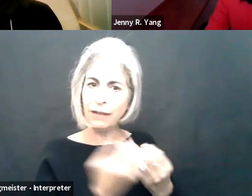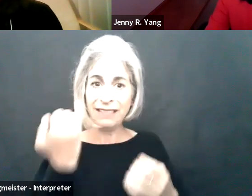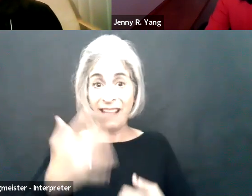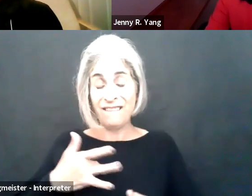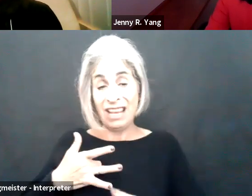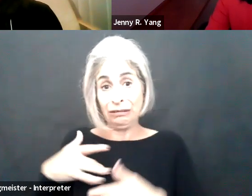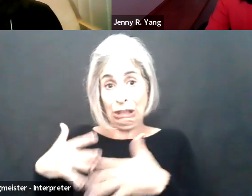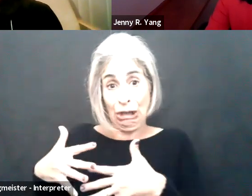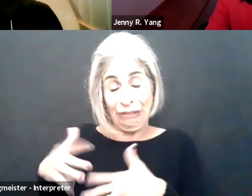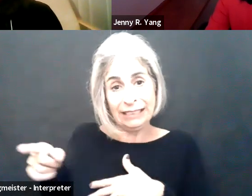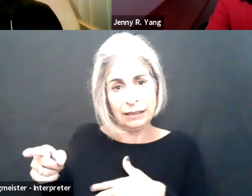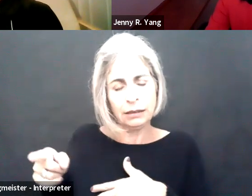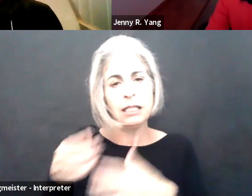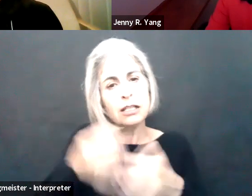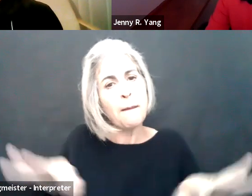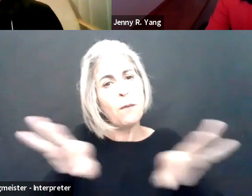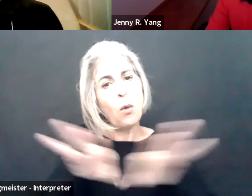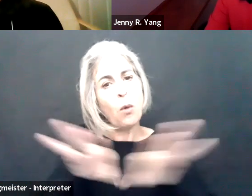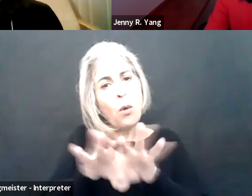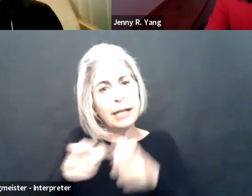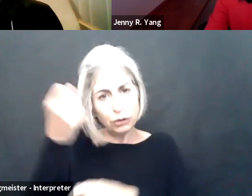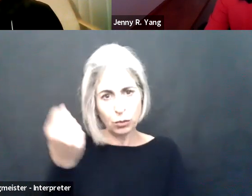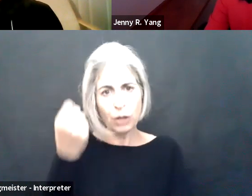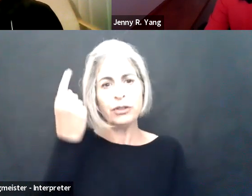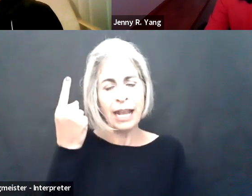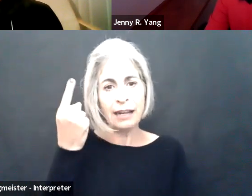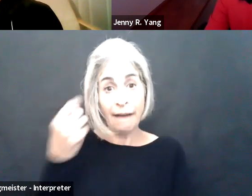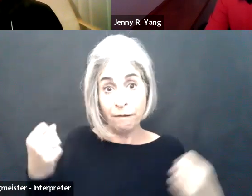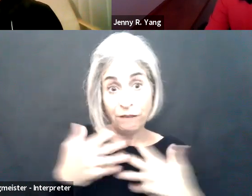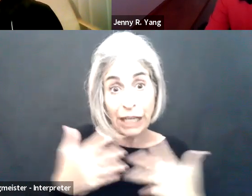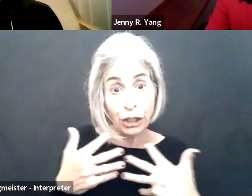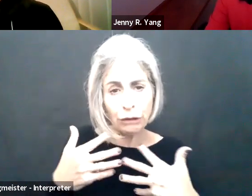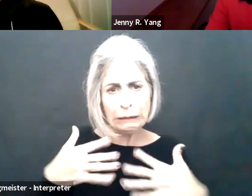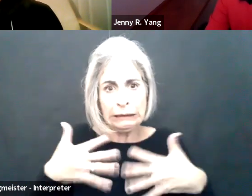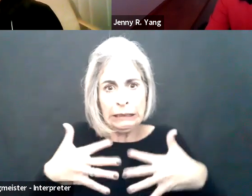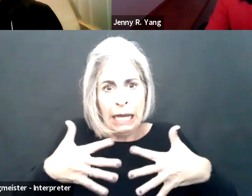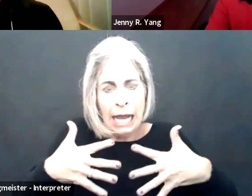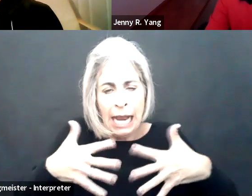business determines it is safe to reopen? So in this case it's important for